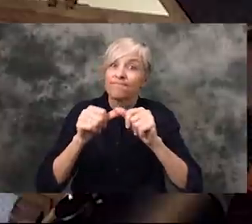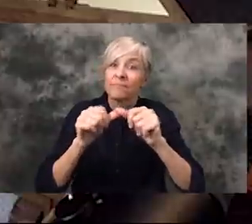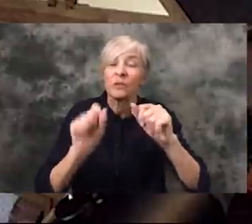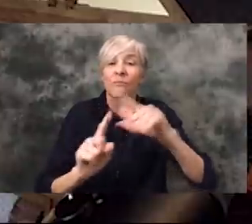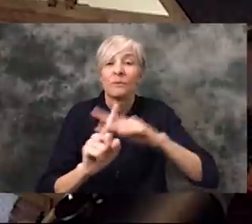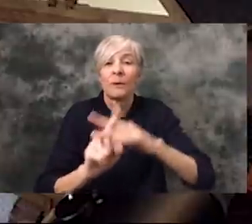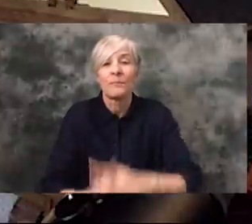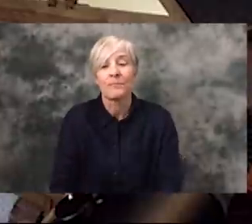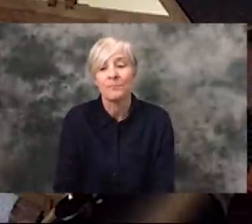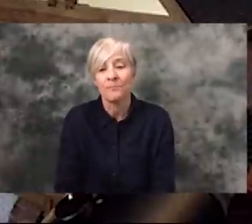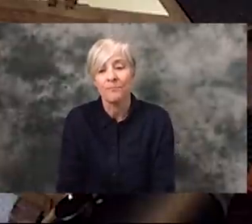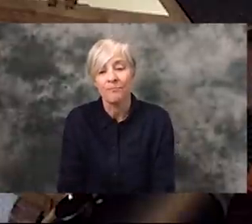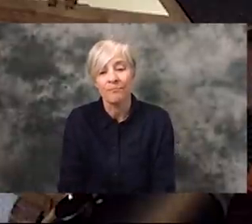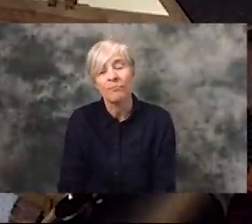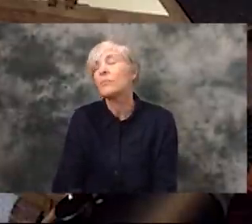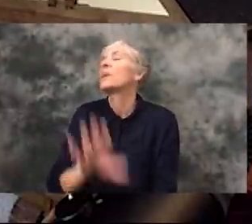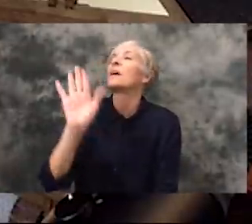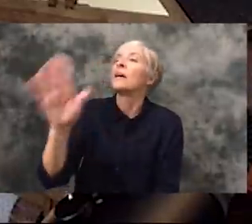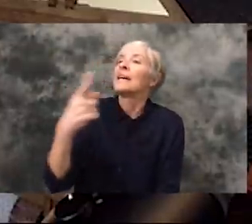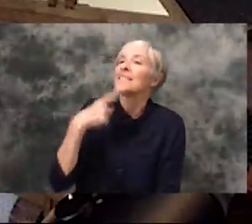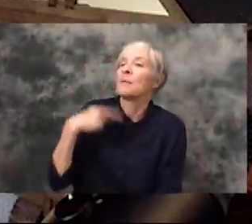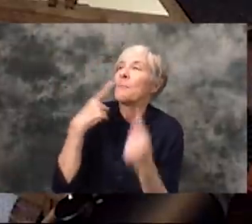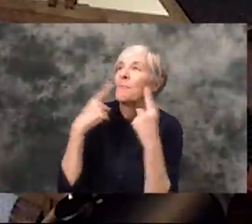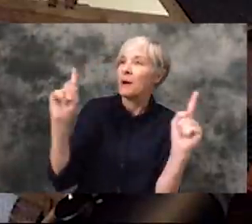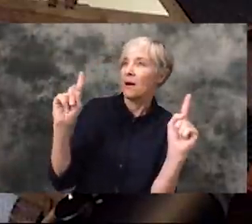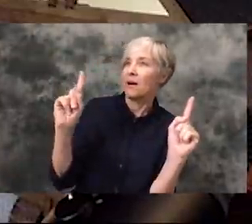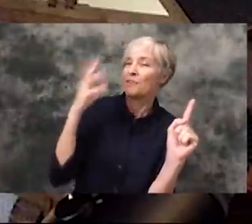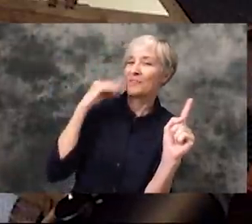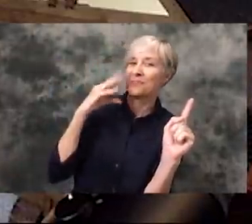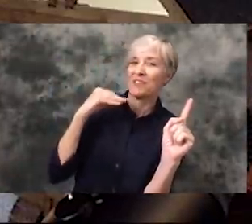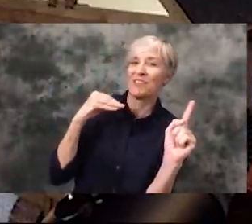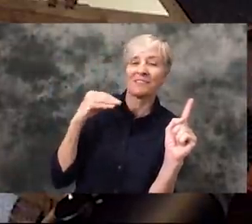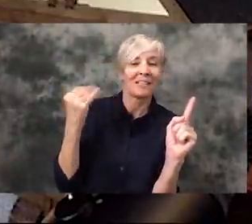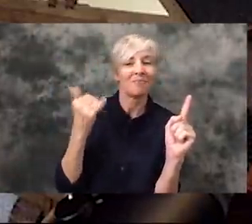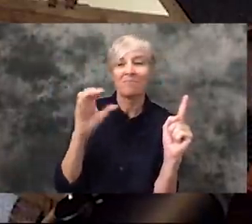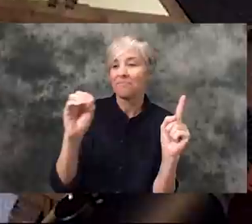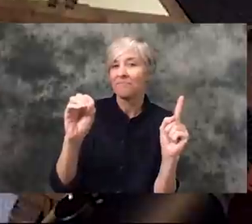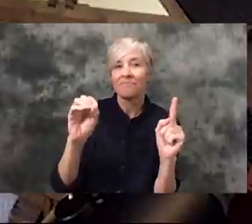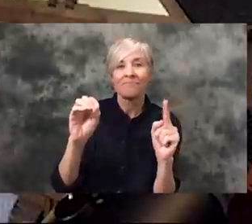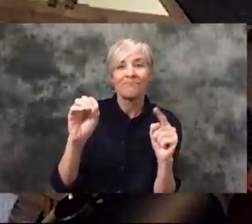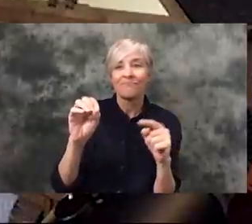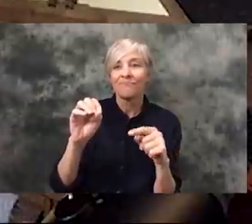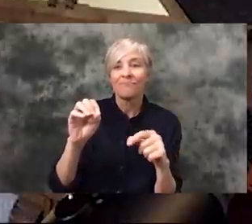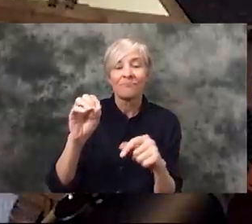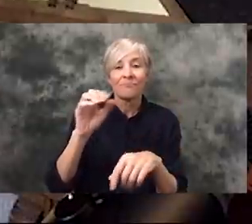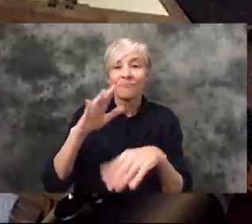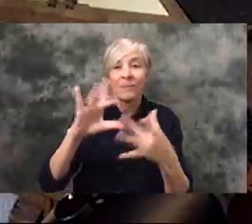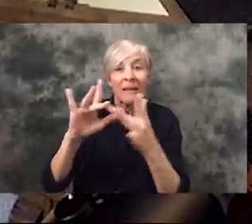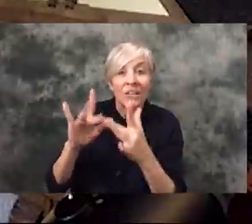Can you tell me a triumph that you've personally experienced or saw online or something that just makes you so happy?